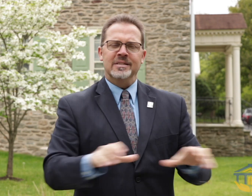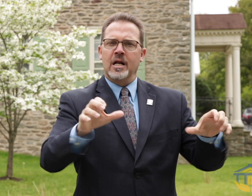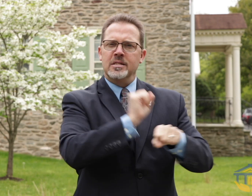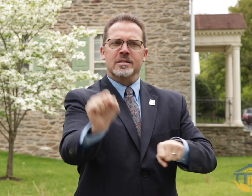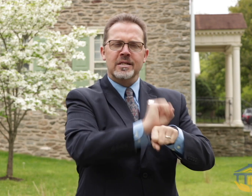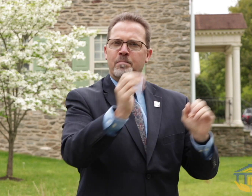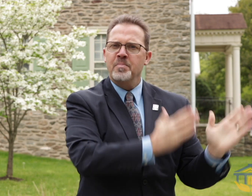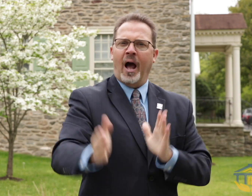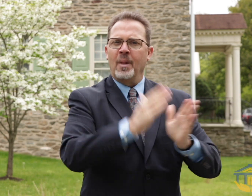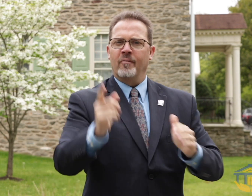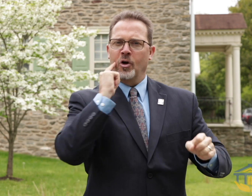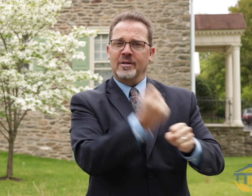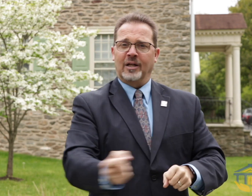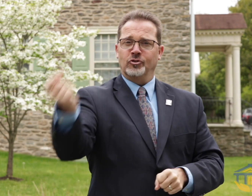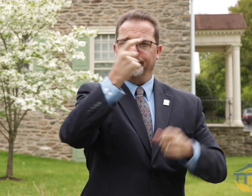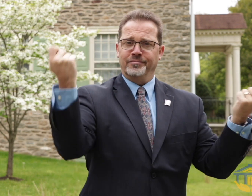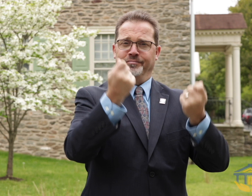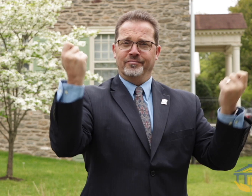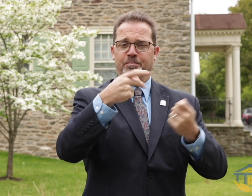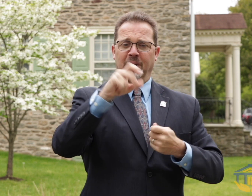they have been working very hard to make plans for the reunion next year.